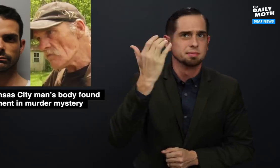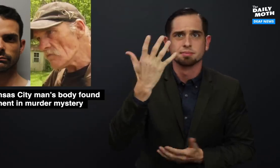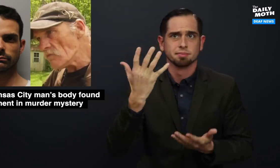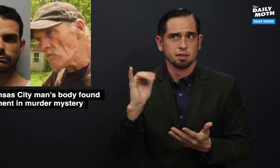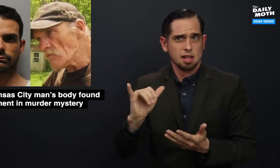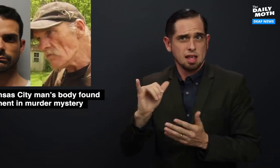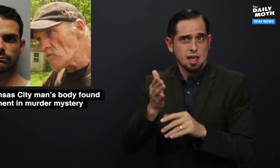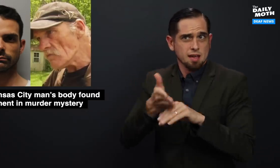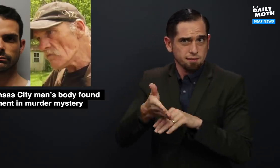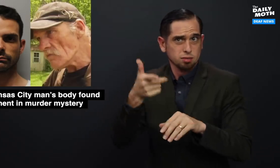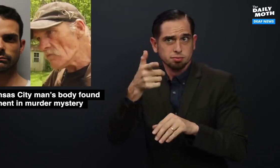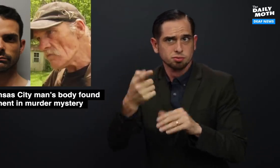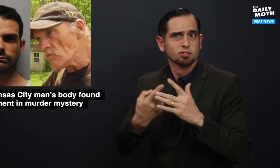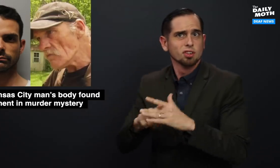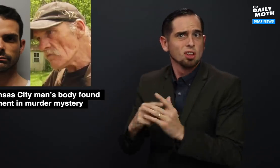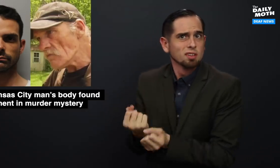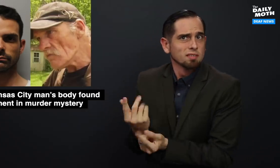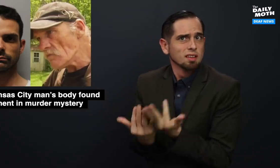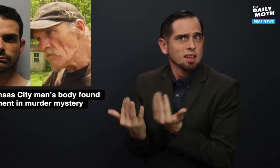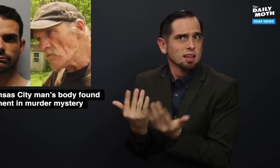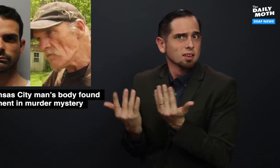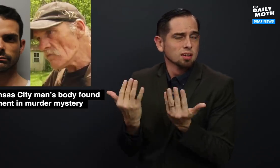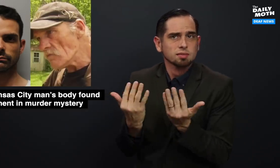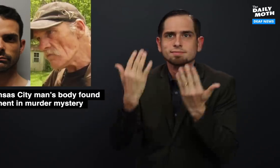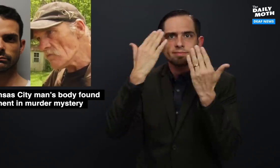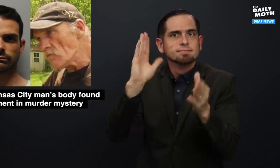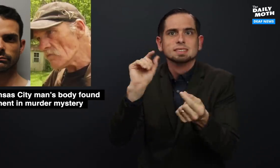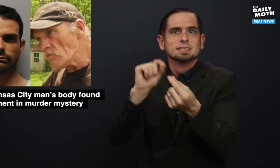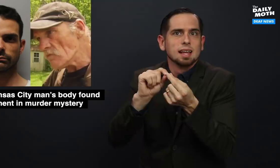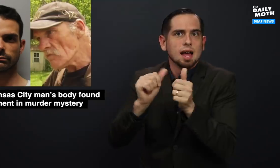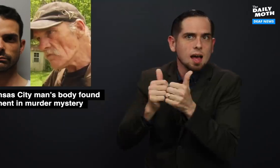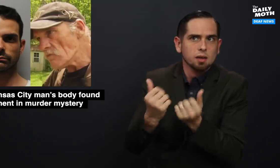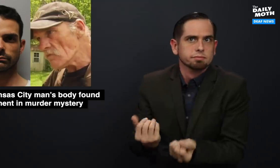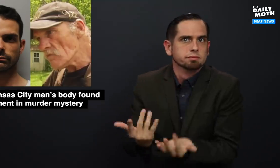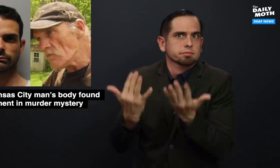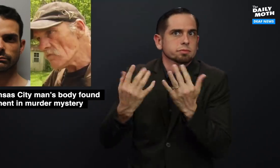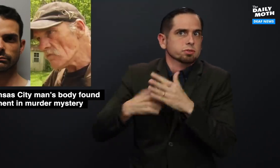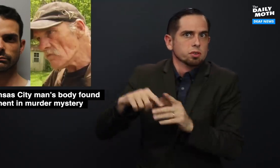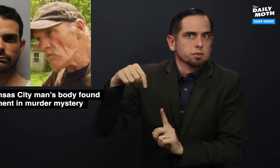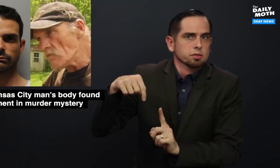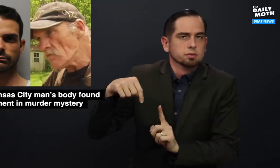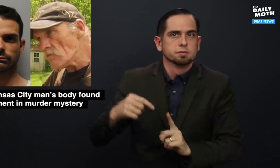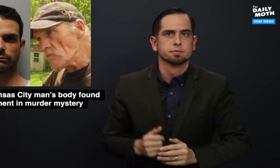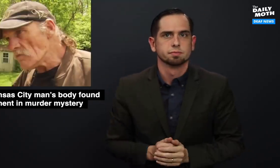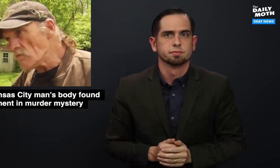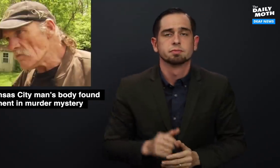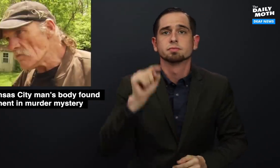Apparently the fire started after this. It is not known the cause of the fire.